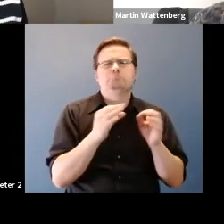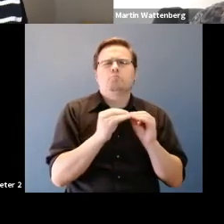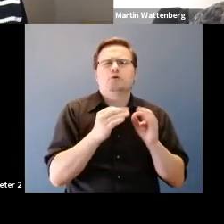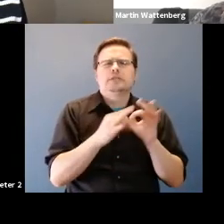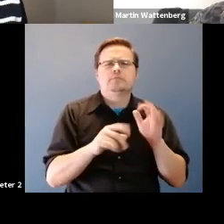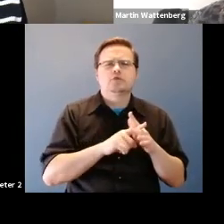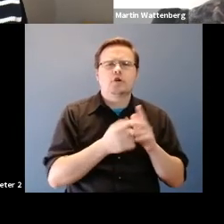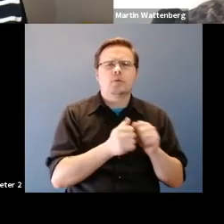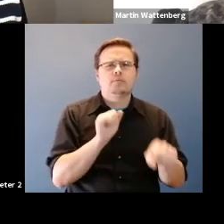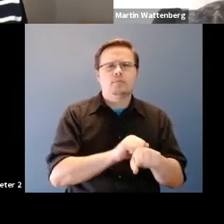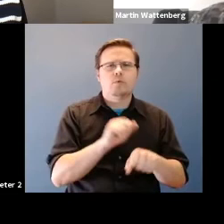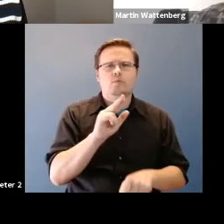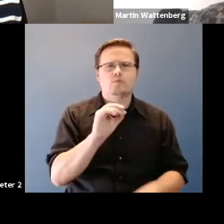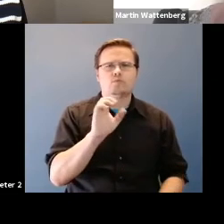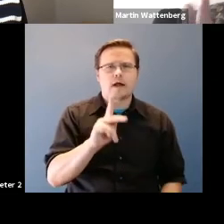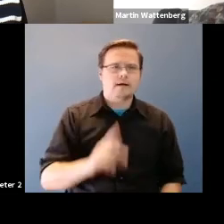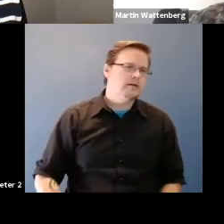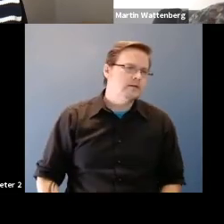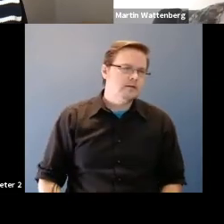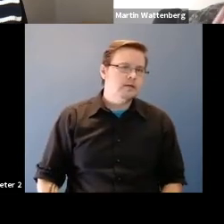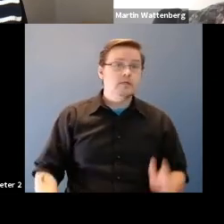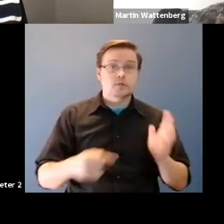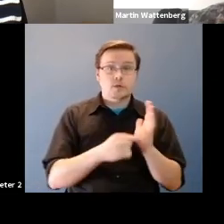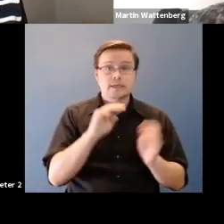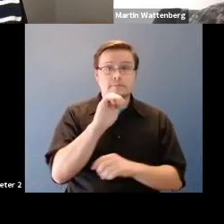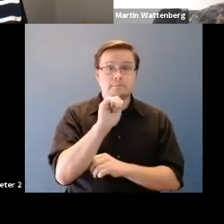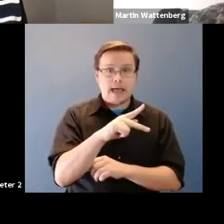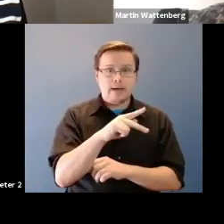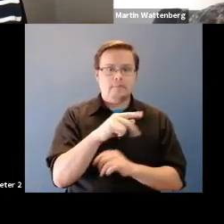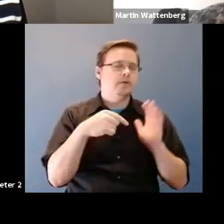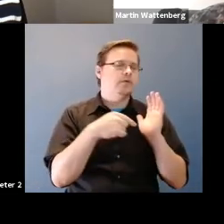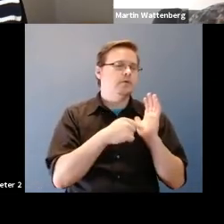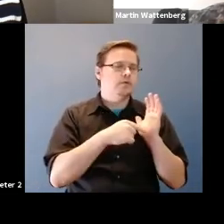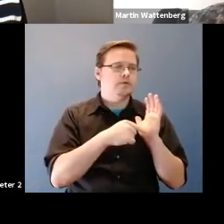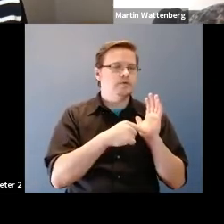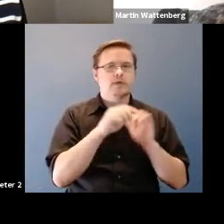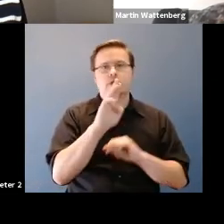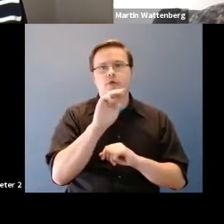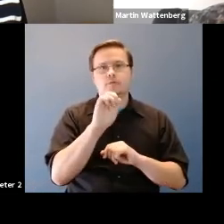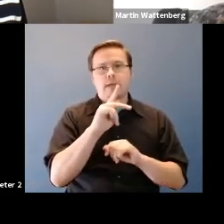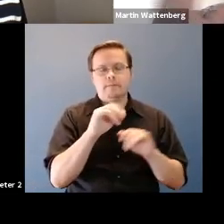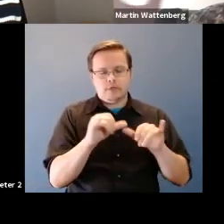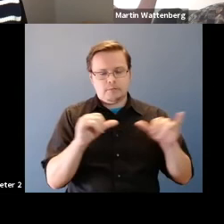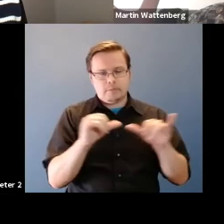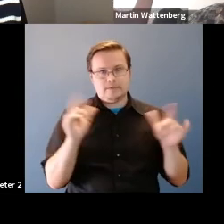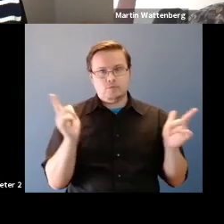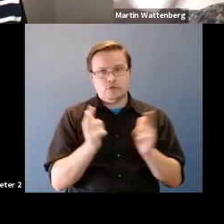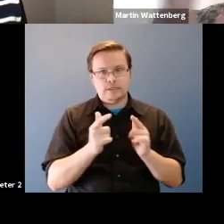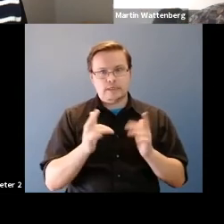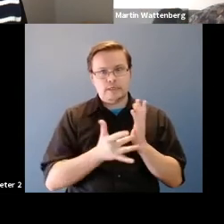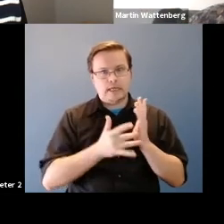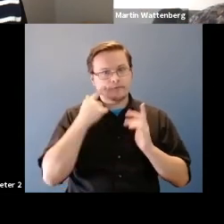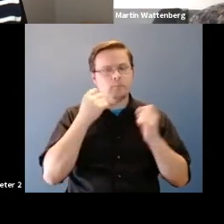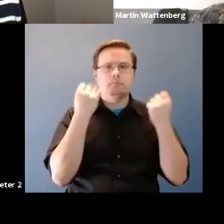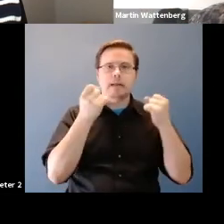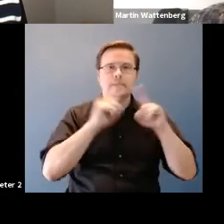Martin Wattenberg: Okay, so this is a map it's using the new map dimensionality reduction techniques go for many, many dimensions in the two dimensional space.